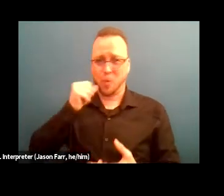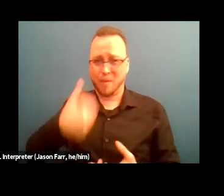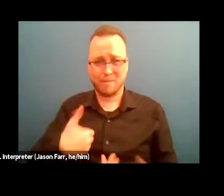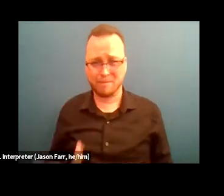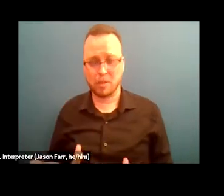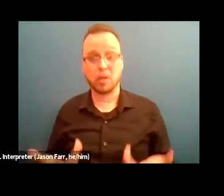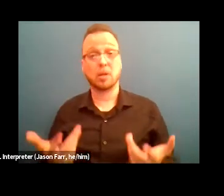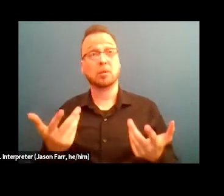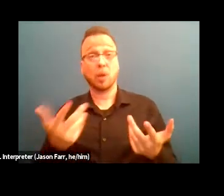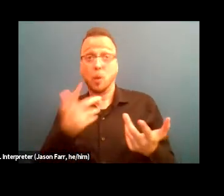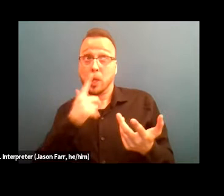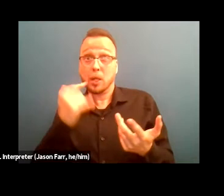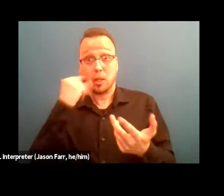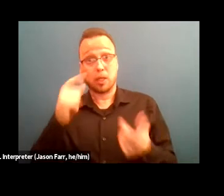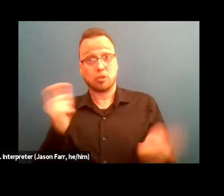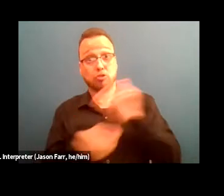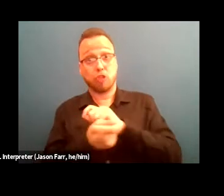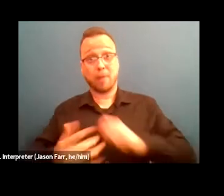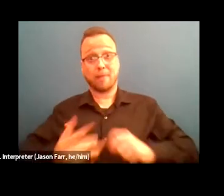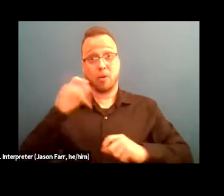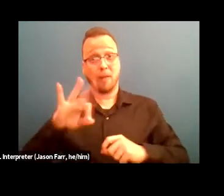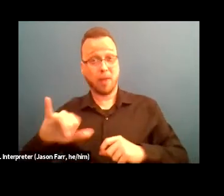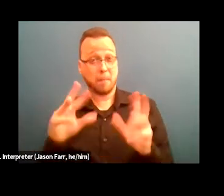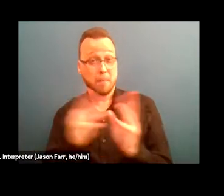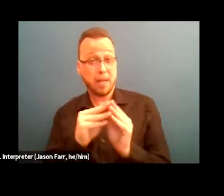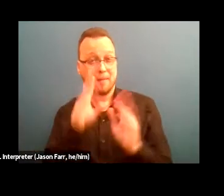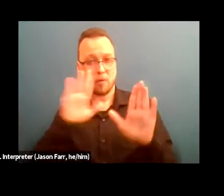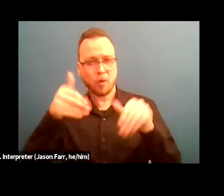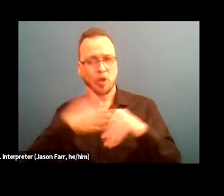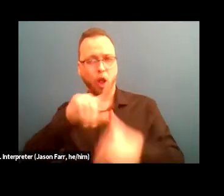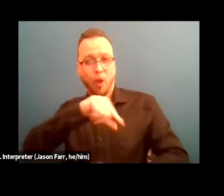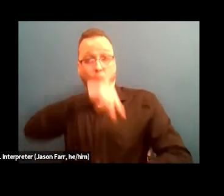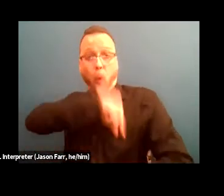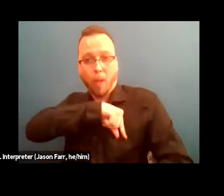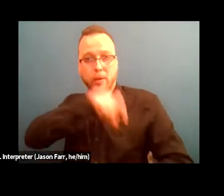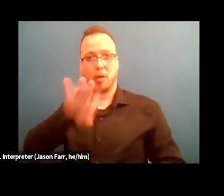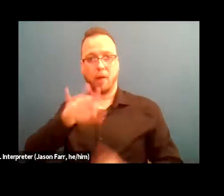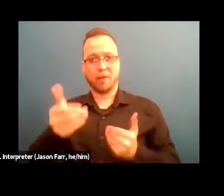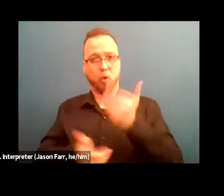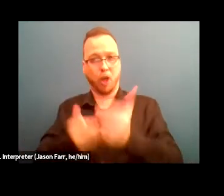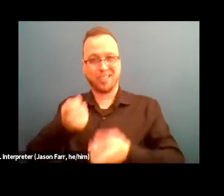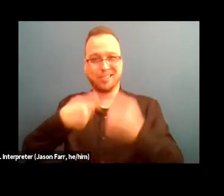to focus again on the quality of the process, rather then on the quantity of agenda items